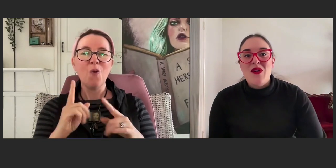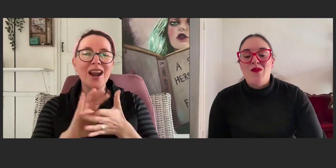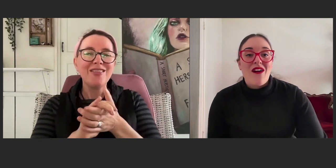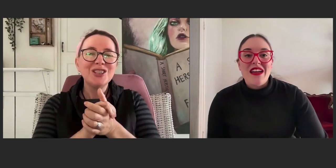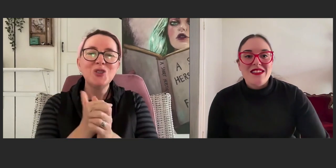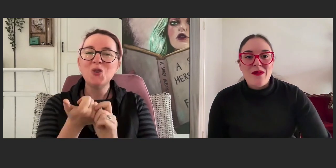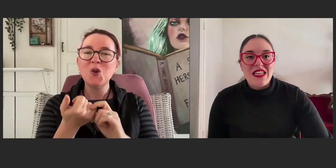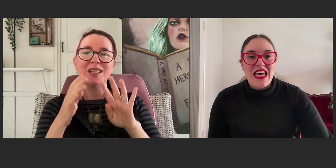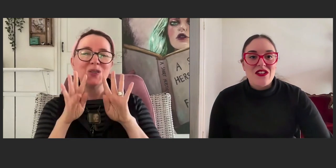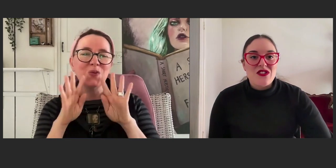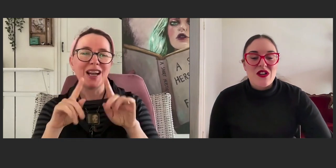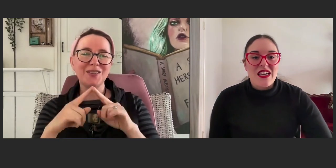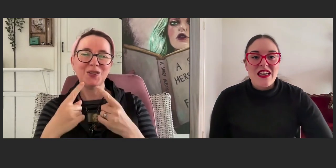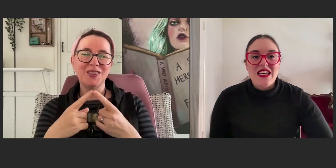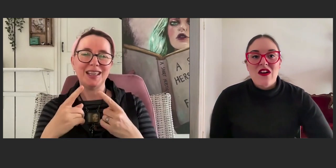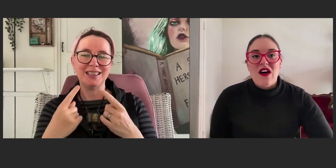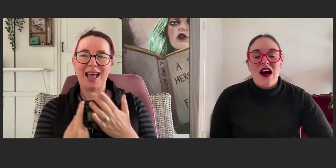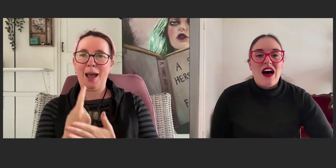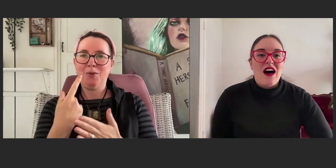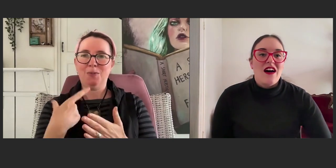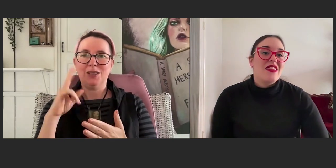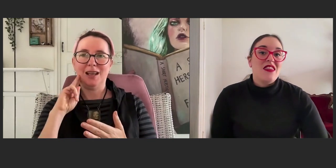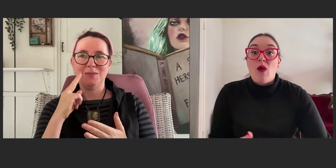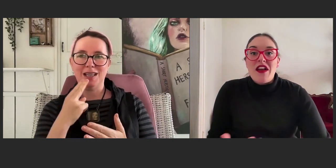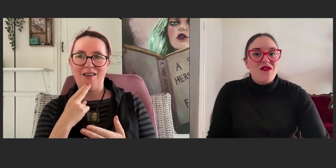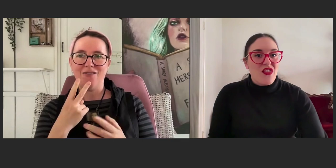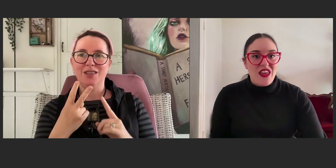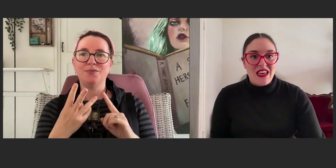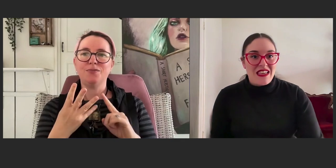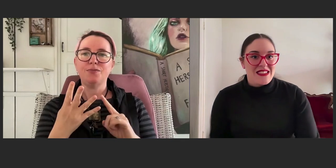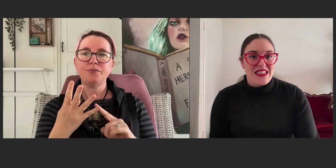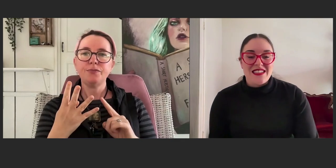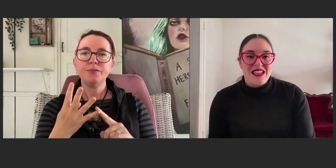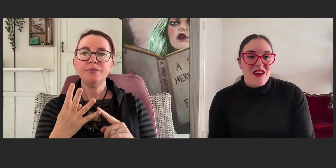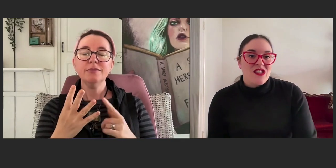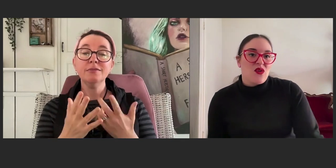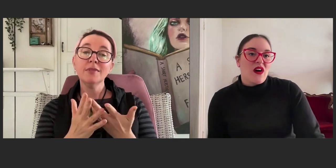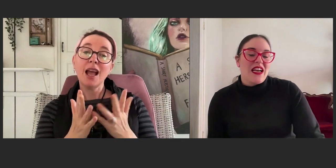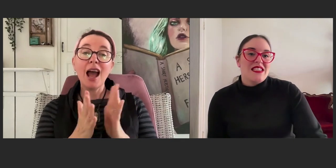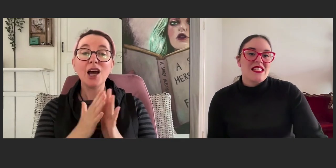or barriers I'm encountering wonderful things, things that I've enjoyed